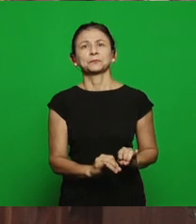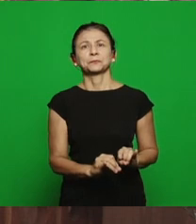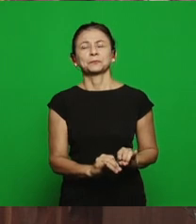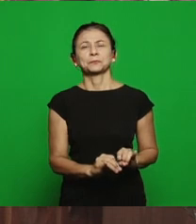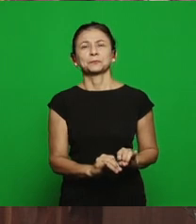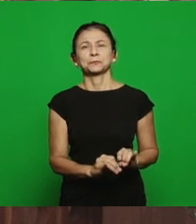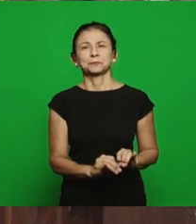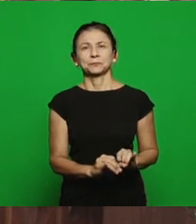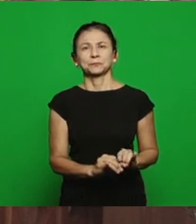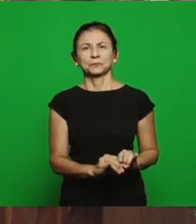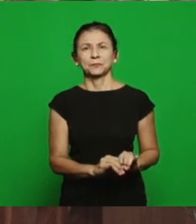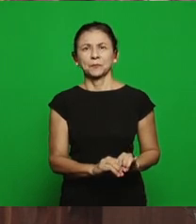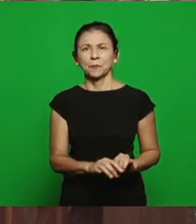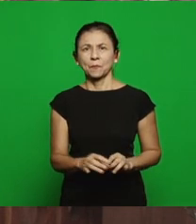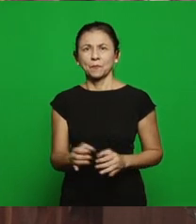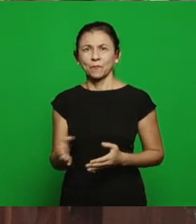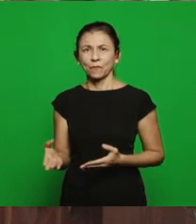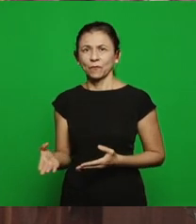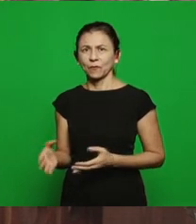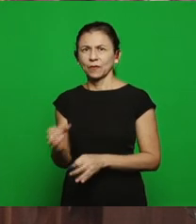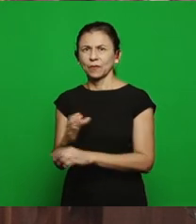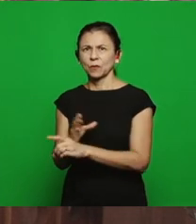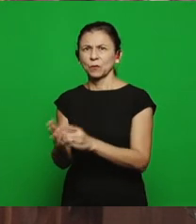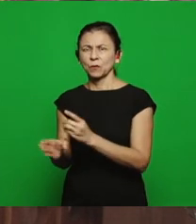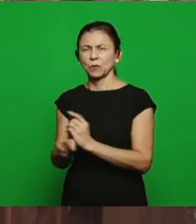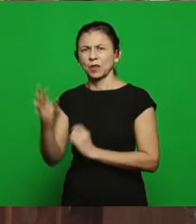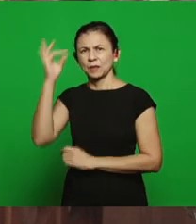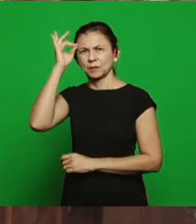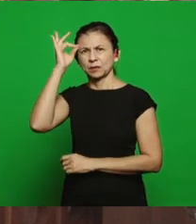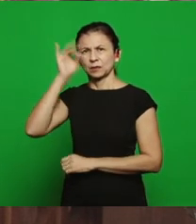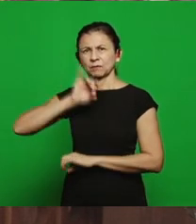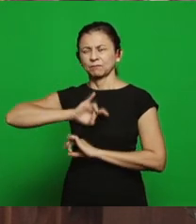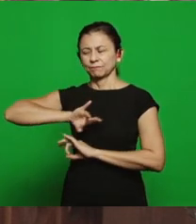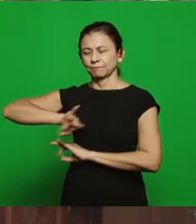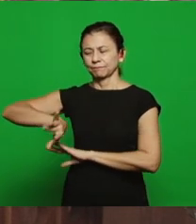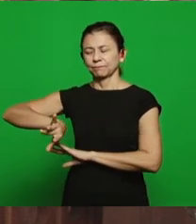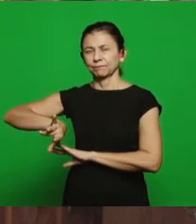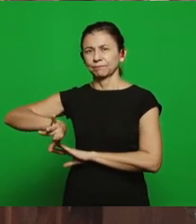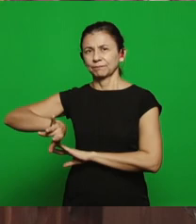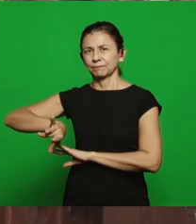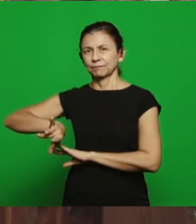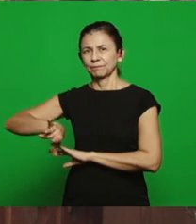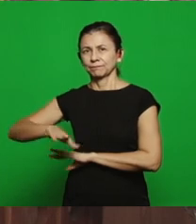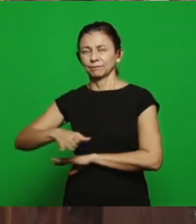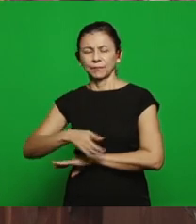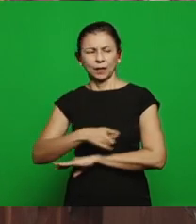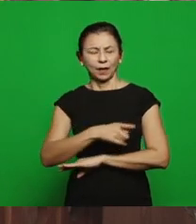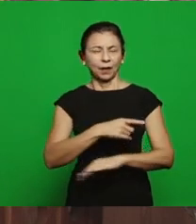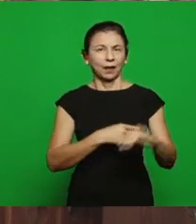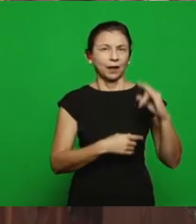the spiritual service and goes to the material, idolatry